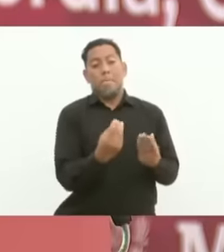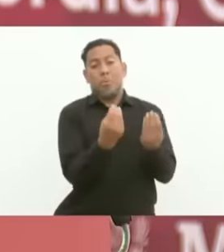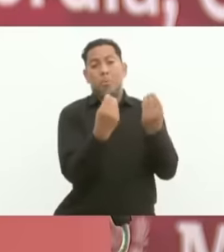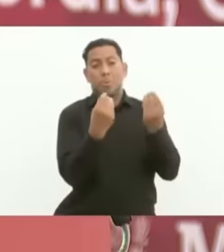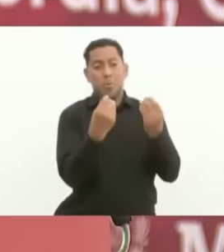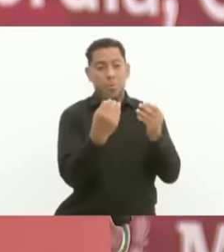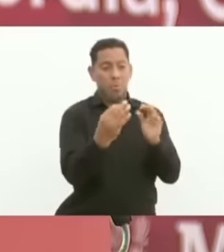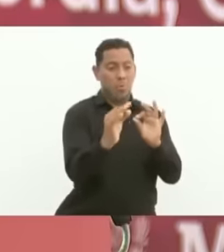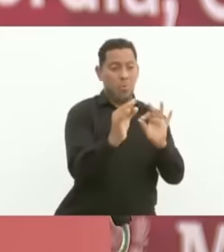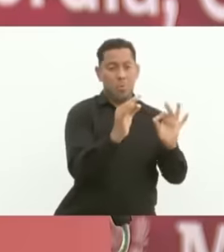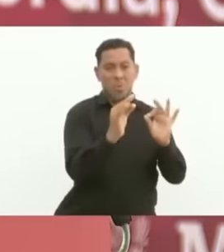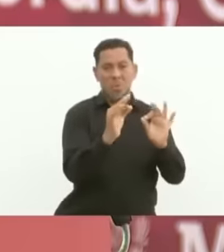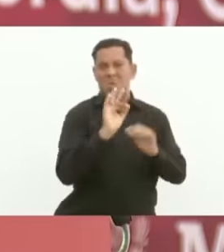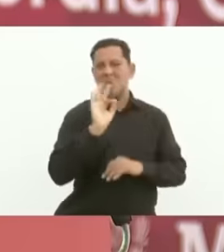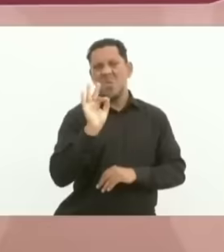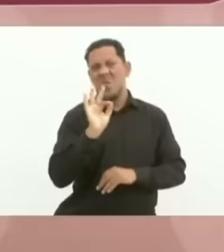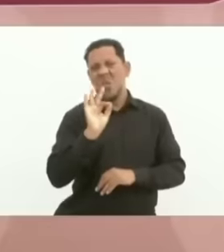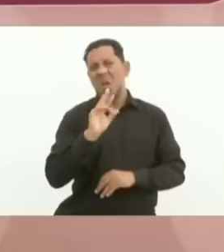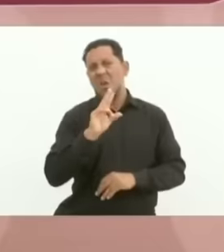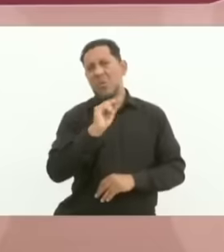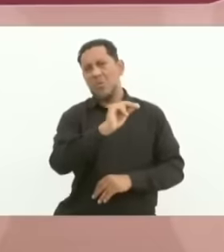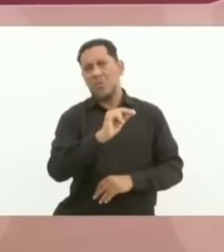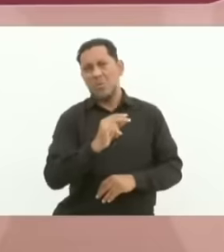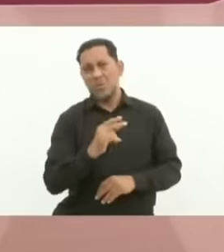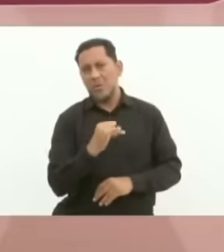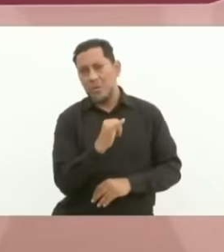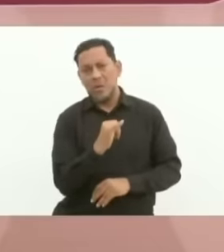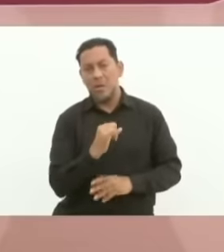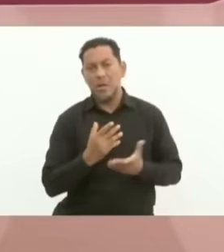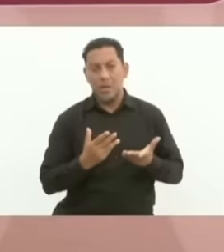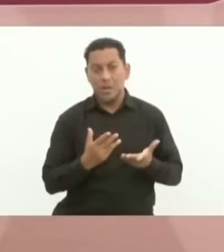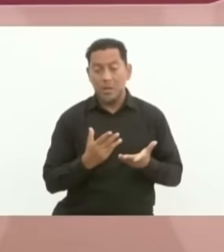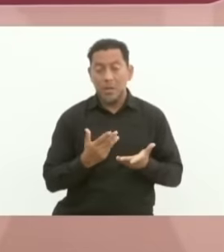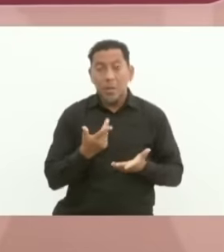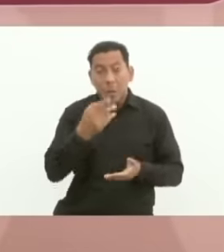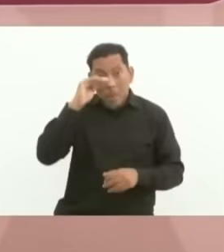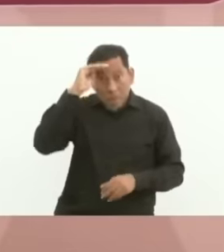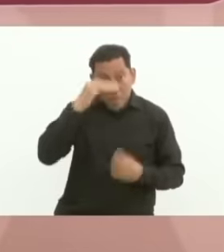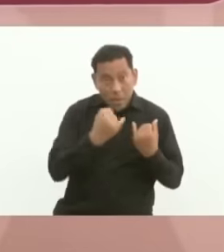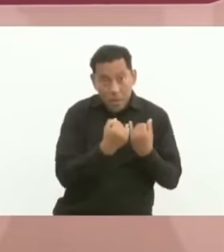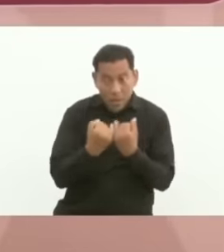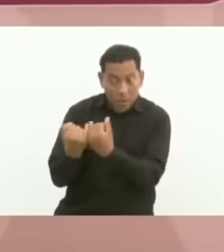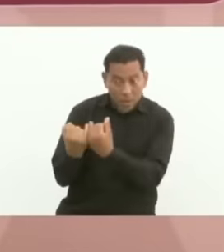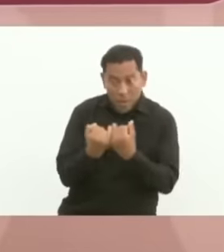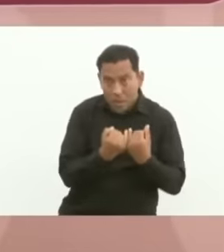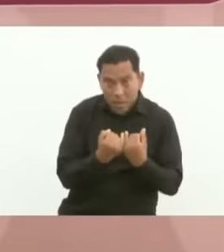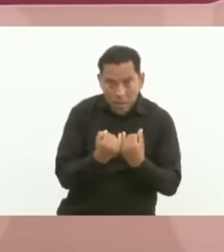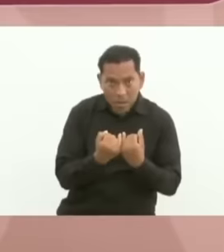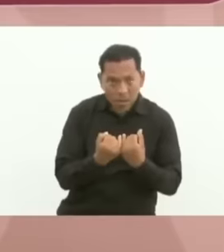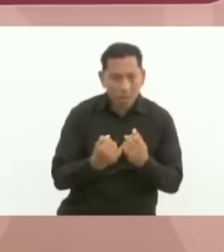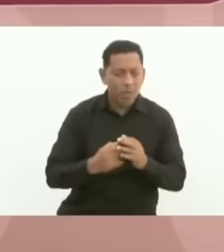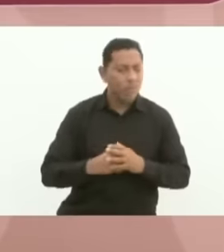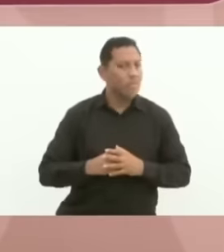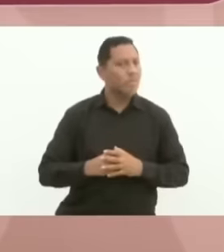a rural area. Imagine if it had been like that, the social justice works that